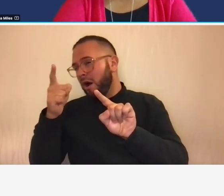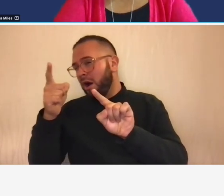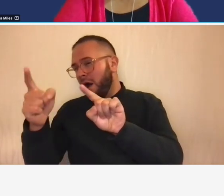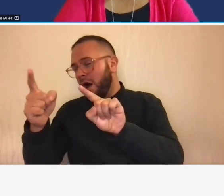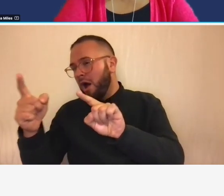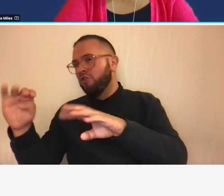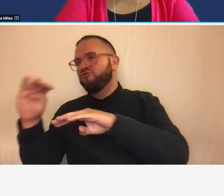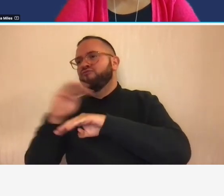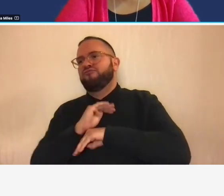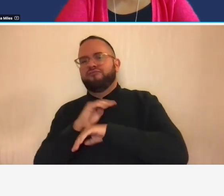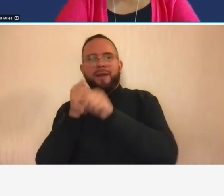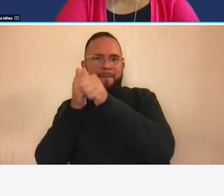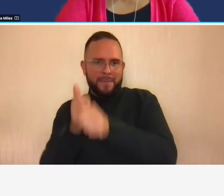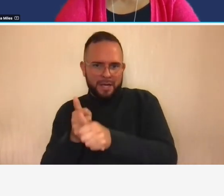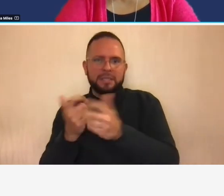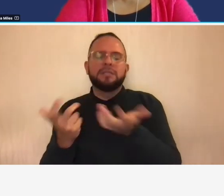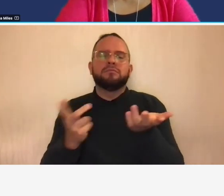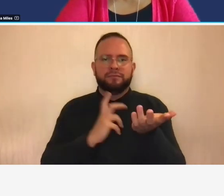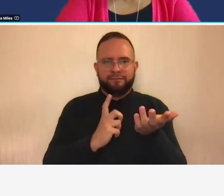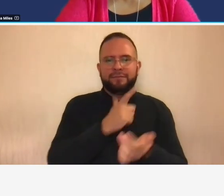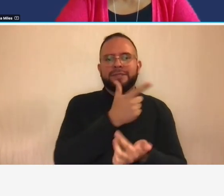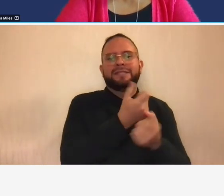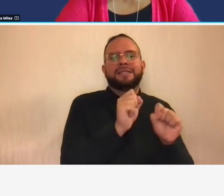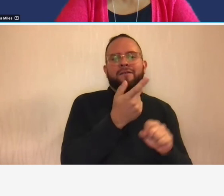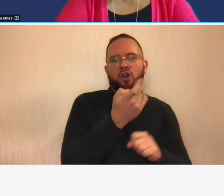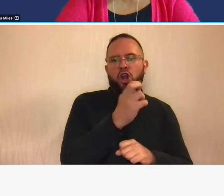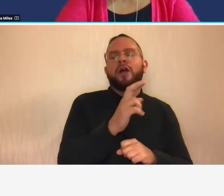this removes the barriers for firms interested in contracting with the government